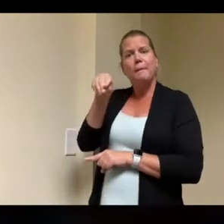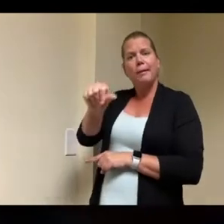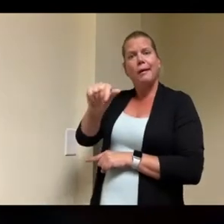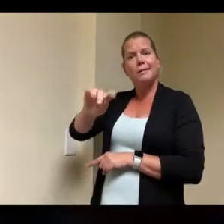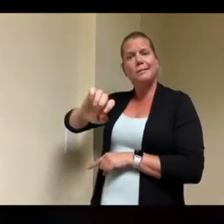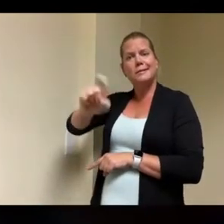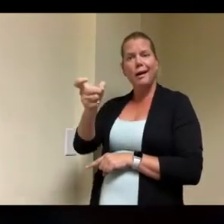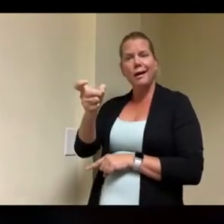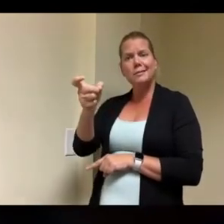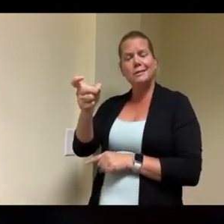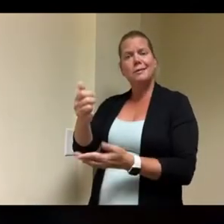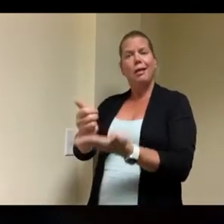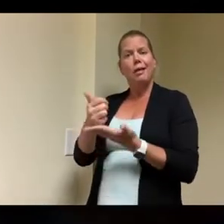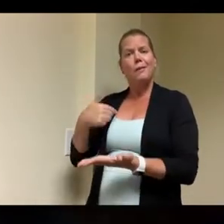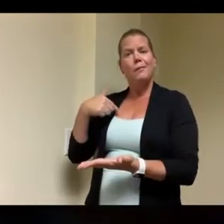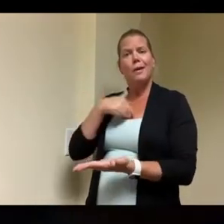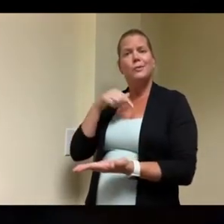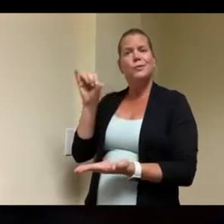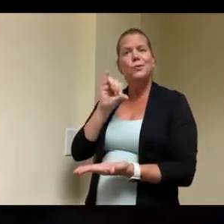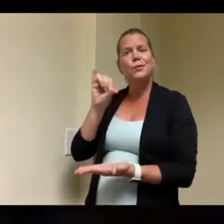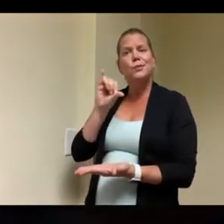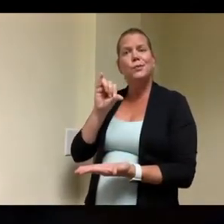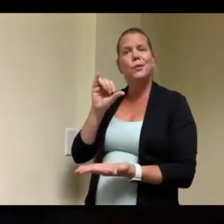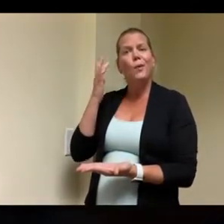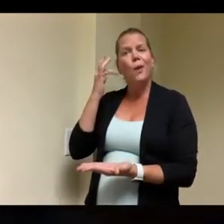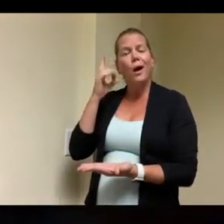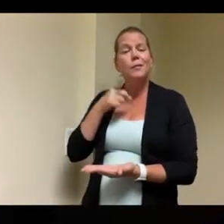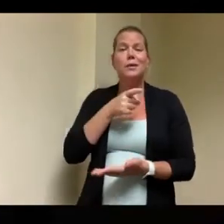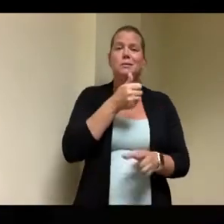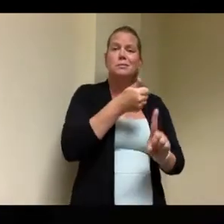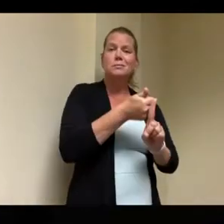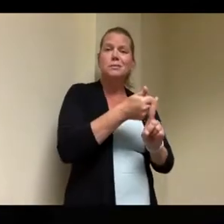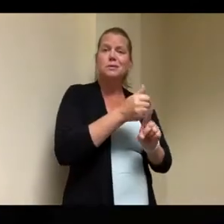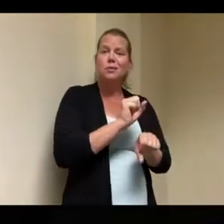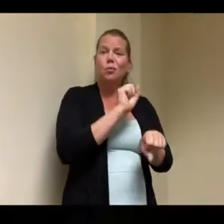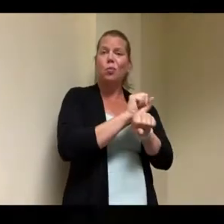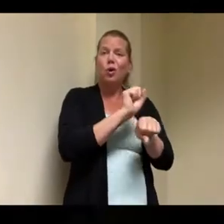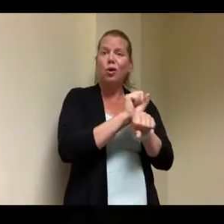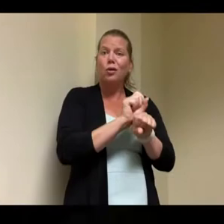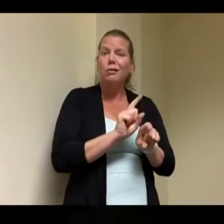entitlements is what we pay is that a good portion of our taxes go to medicaid